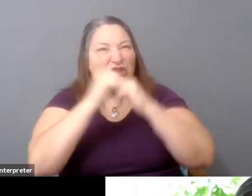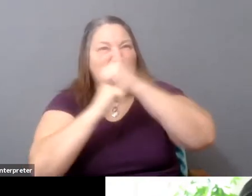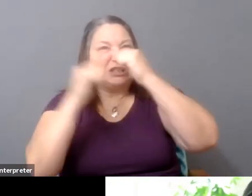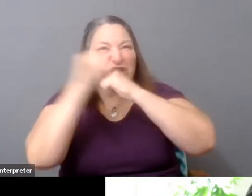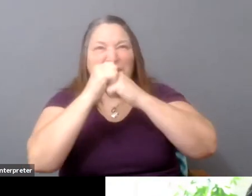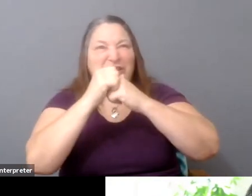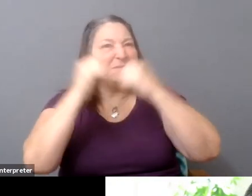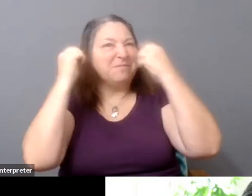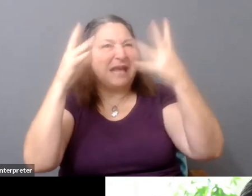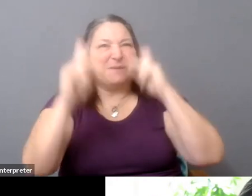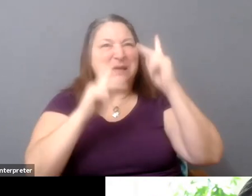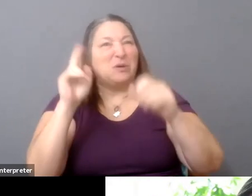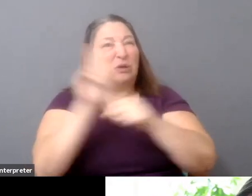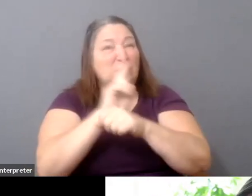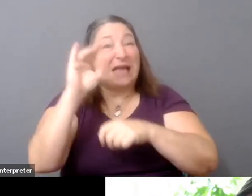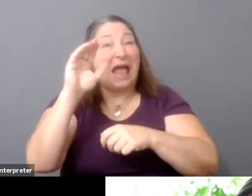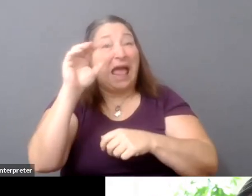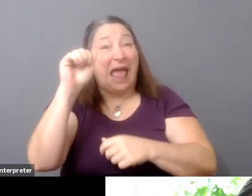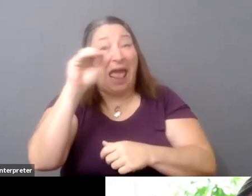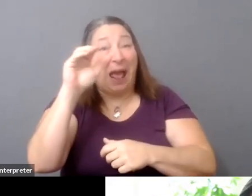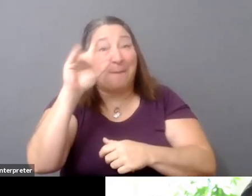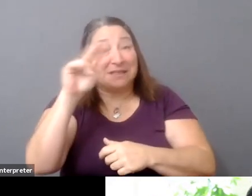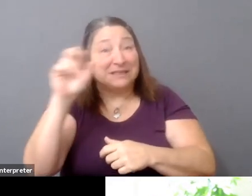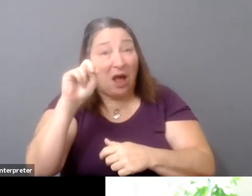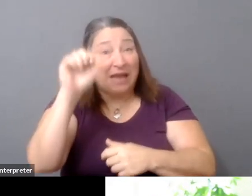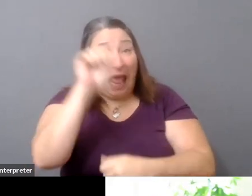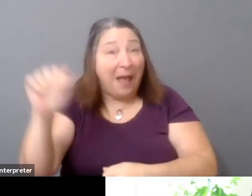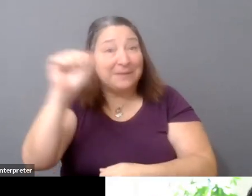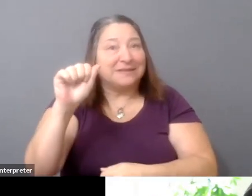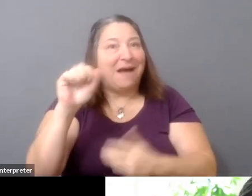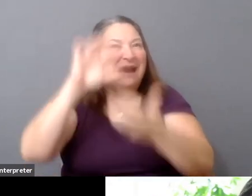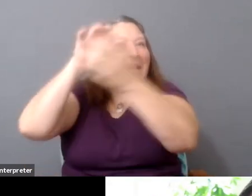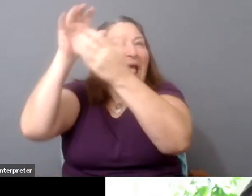And now they're a-- I'm not even sure what you call it.